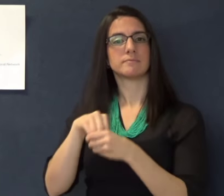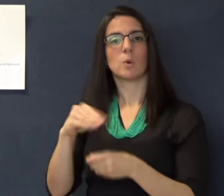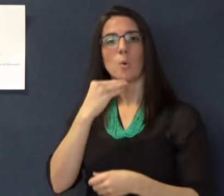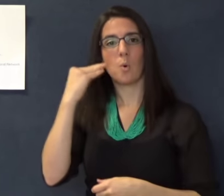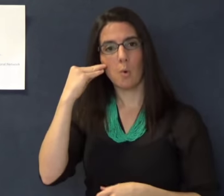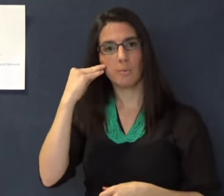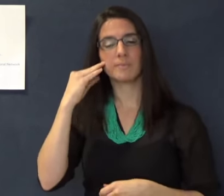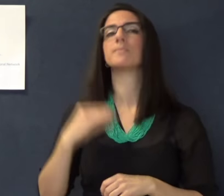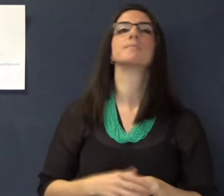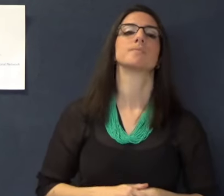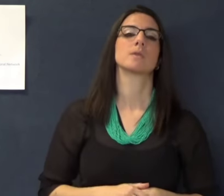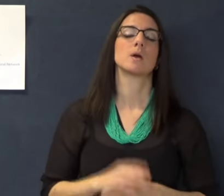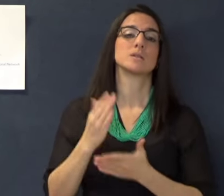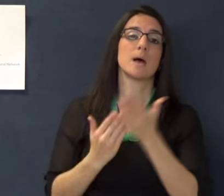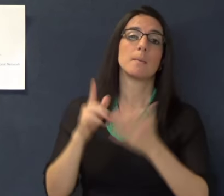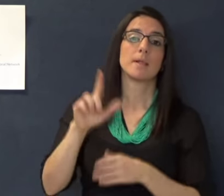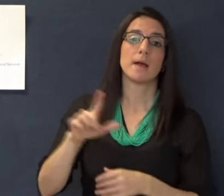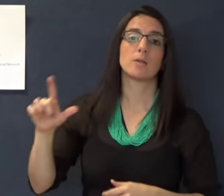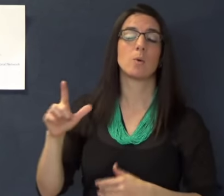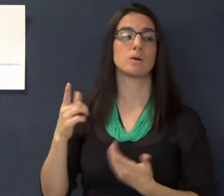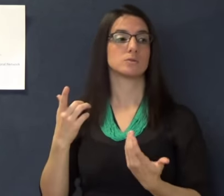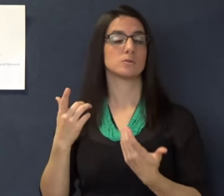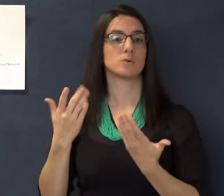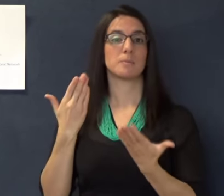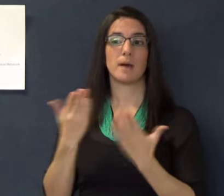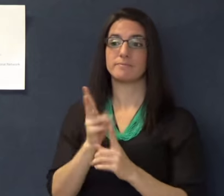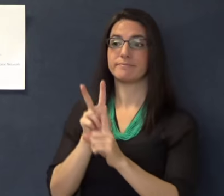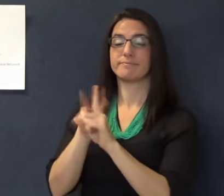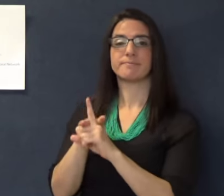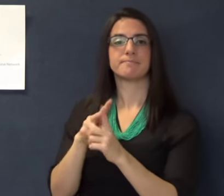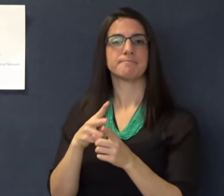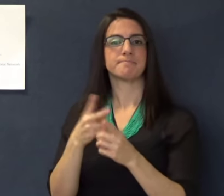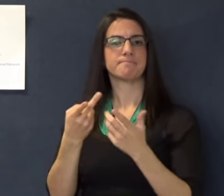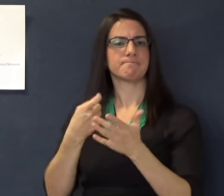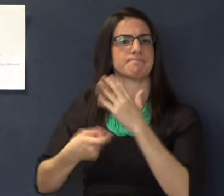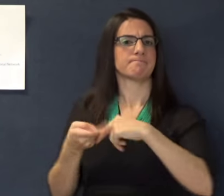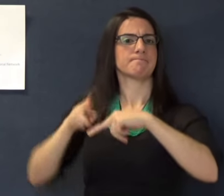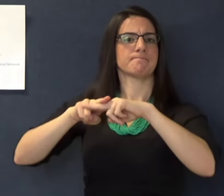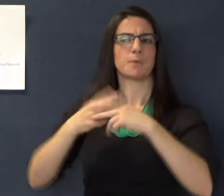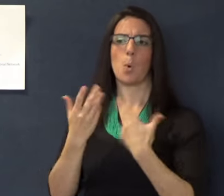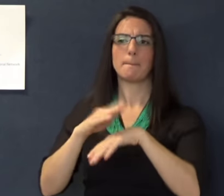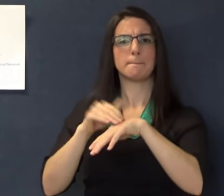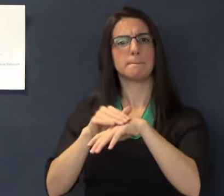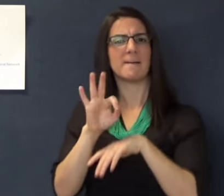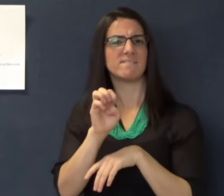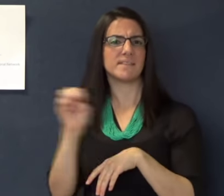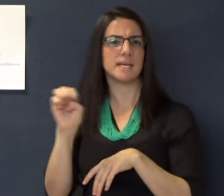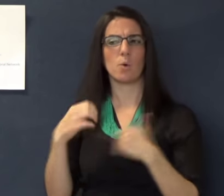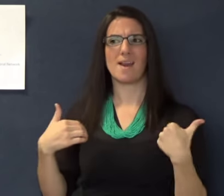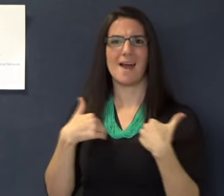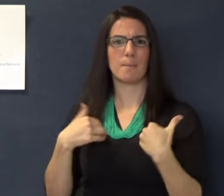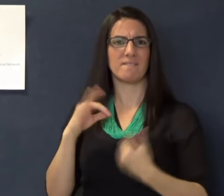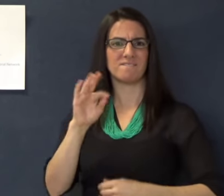a service animal in their home. Some landlords might want to charge a pet fee or animal fee.